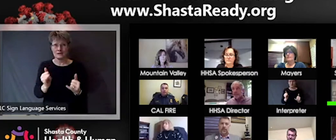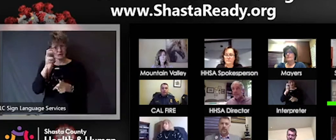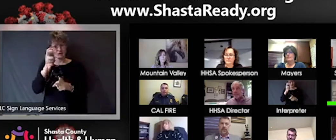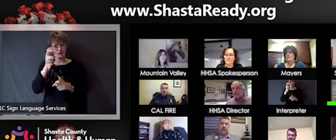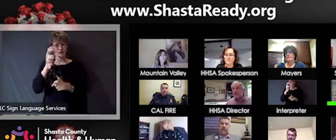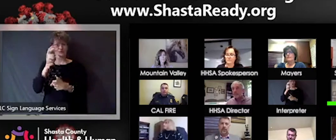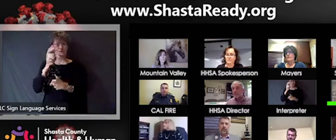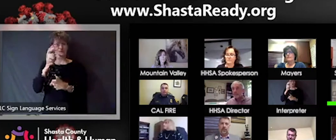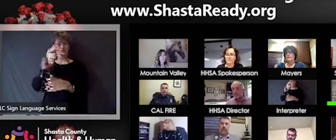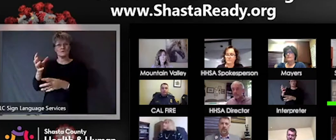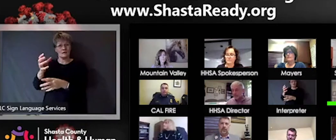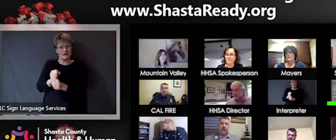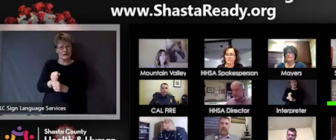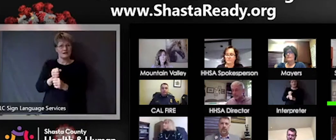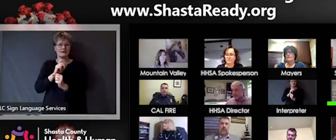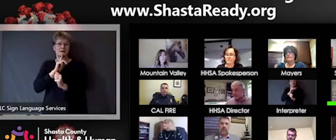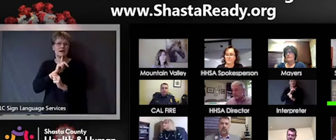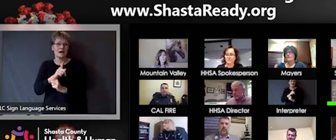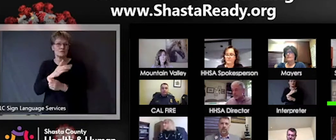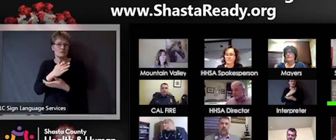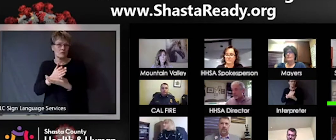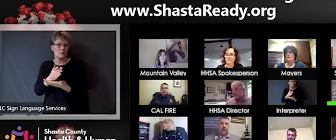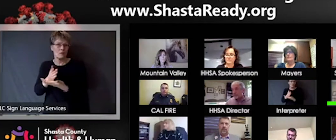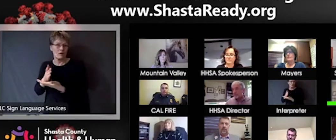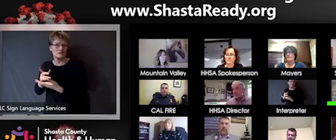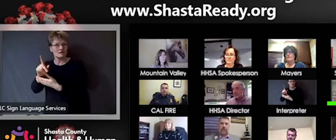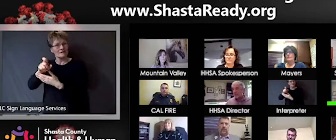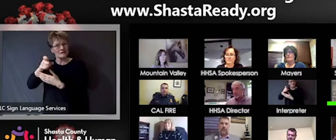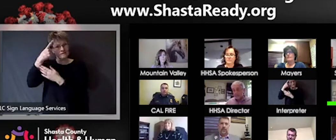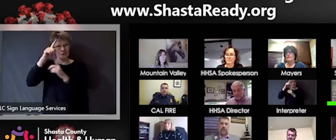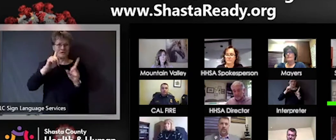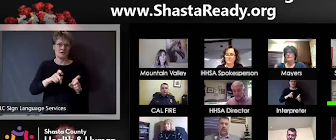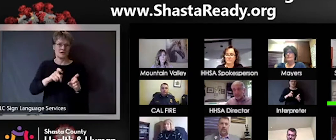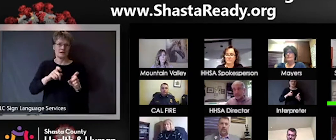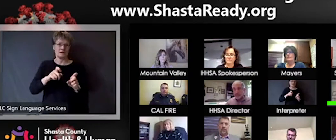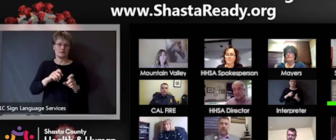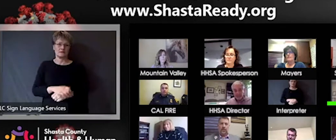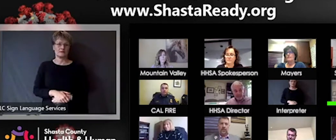to where they're needed. It's not resources. We are actually putting out a